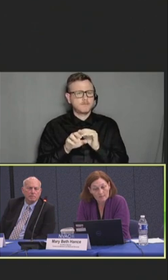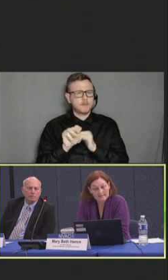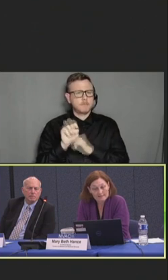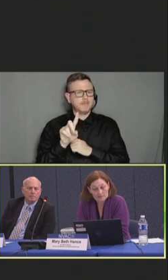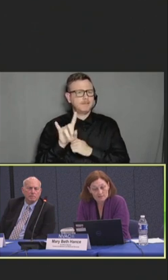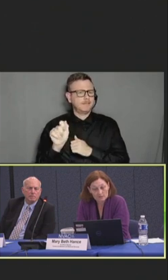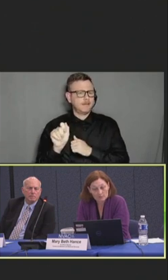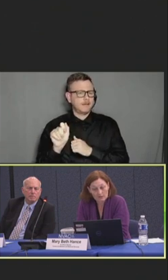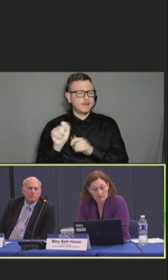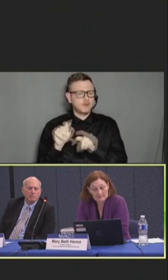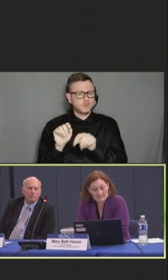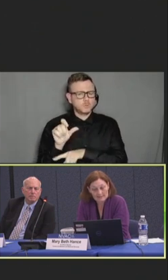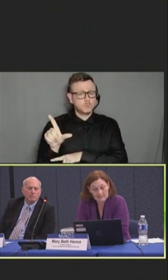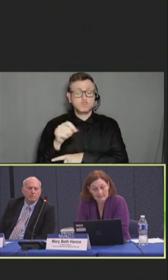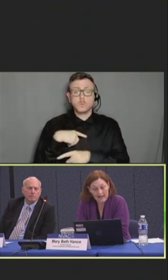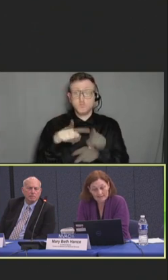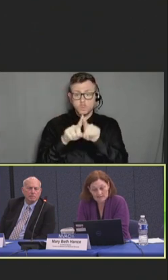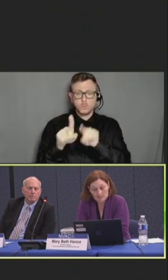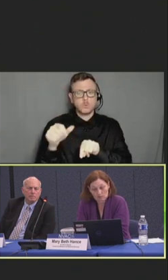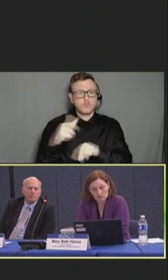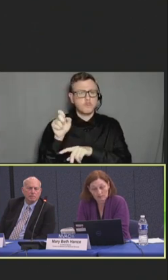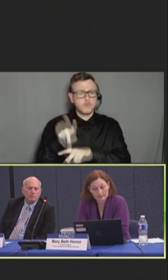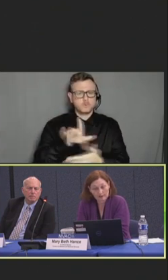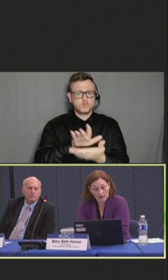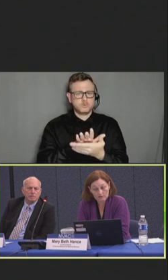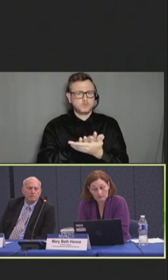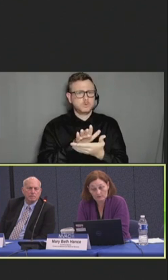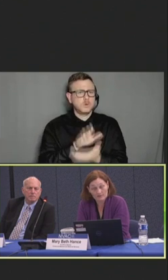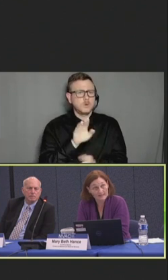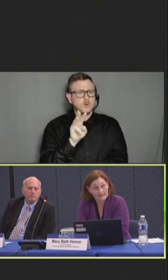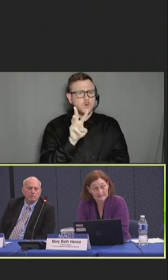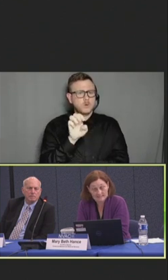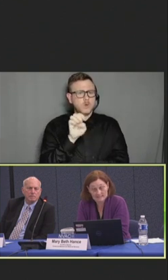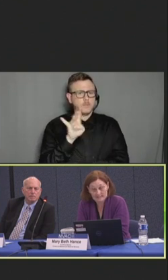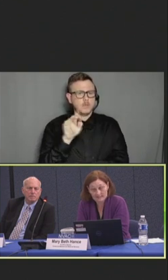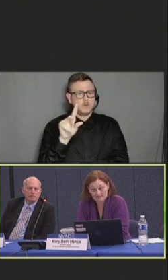In addition, we're hosting a back-to-school webinar through the Connecting Kids to Coverage